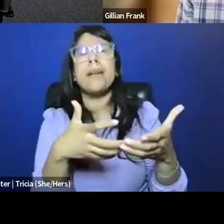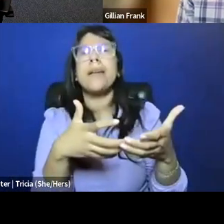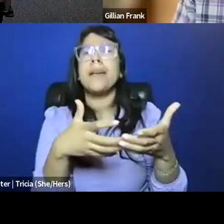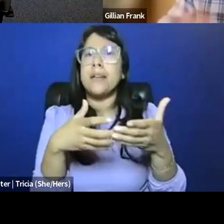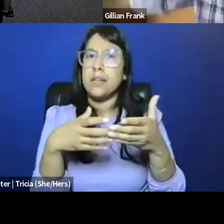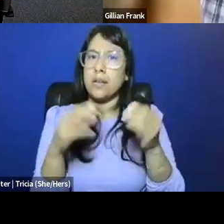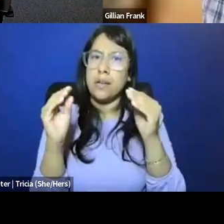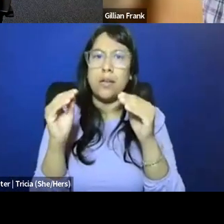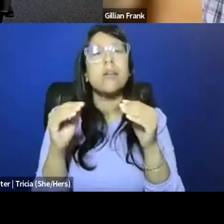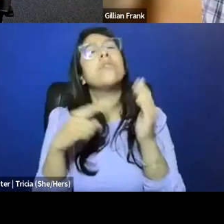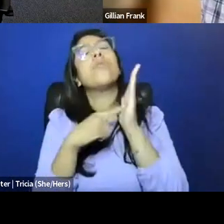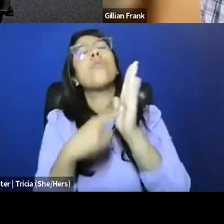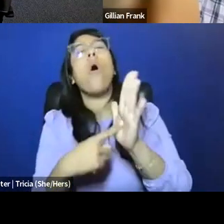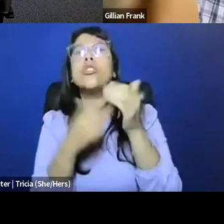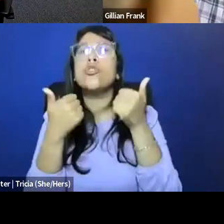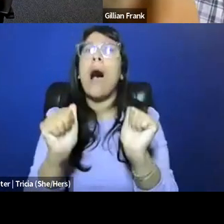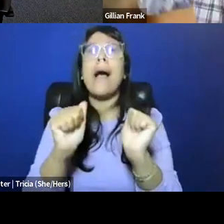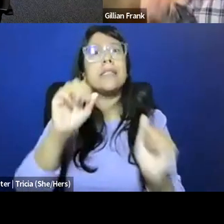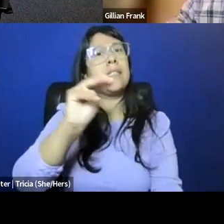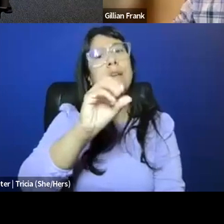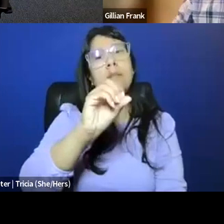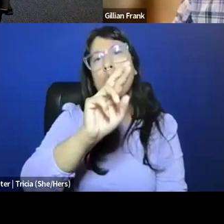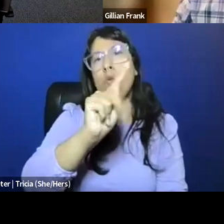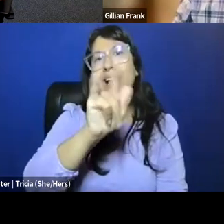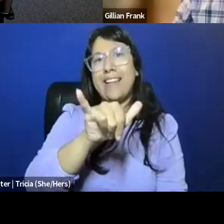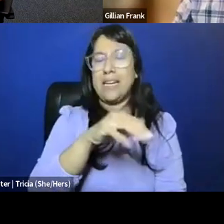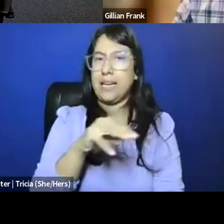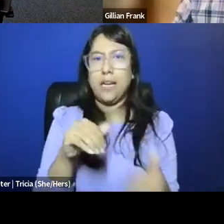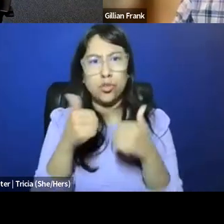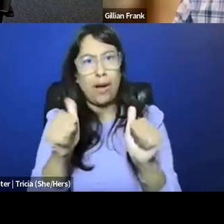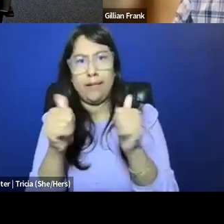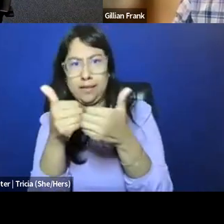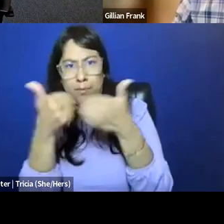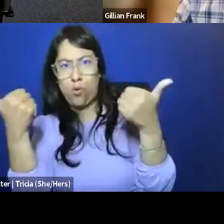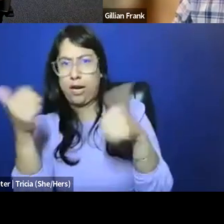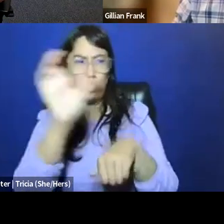about kind of morality, separation of church and state, and yeah, happy to start with